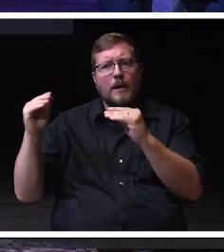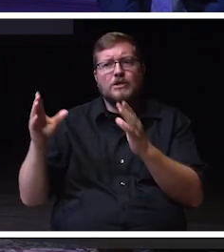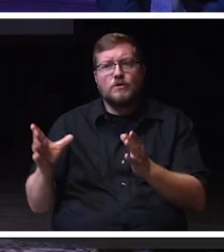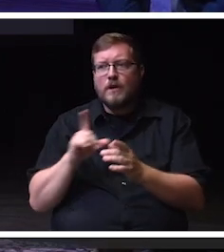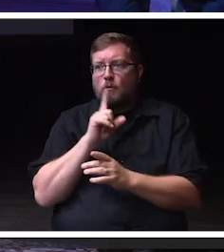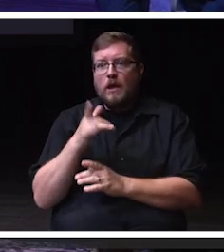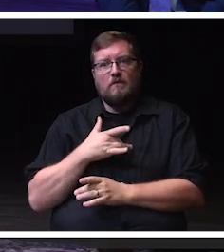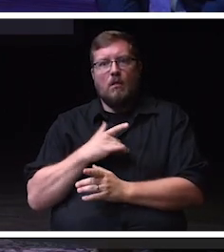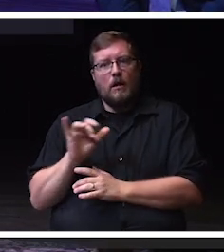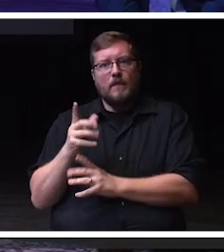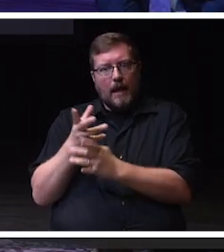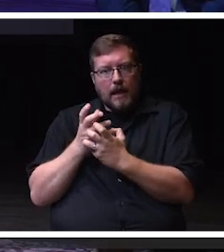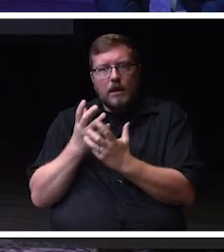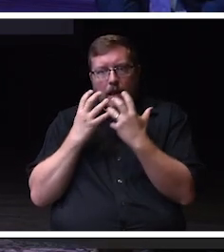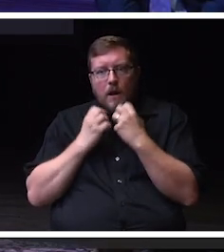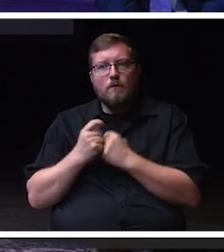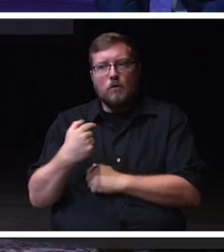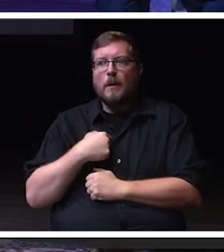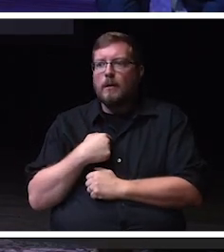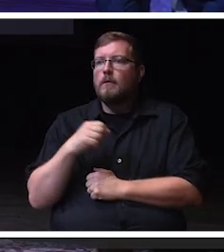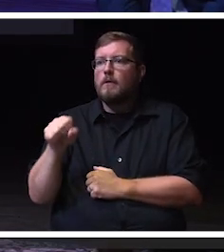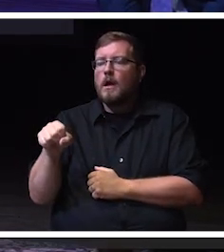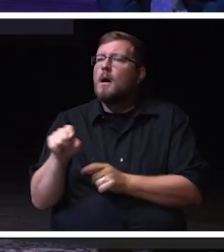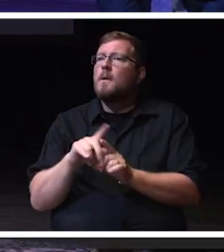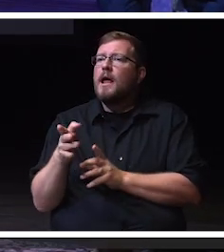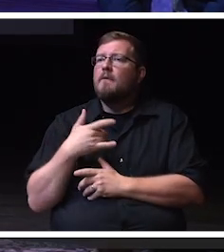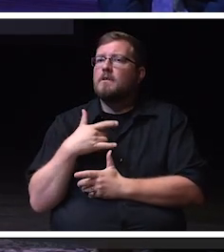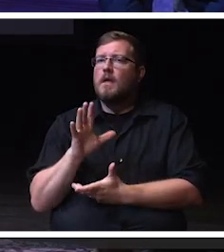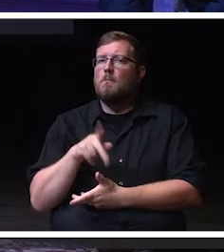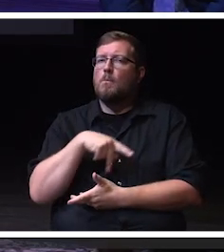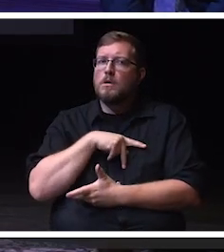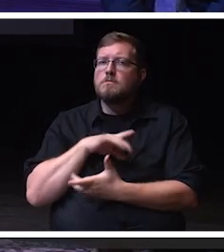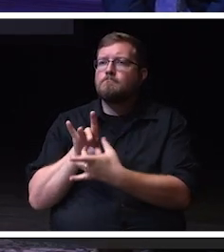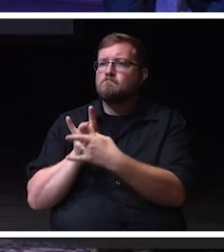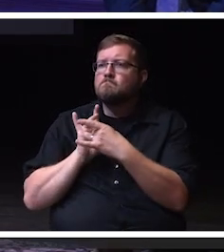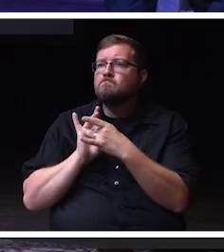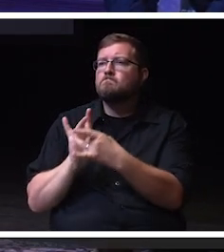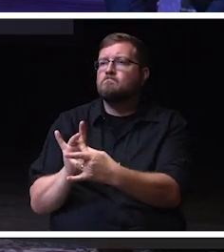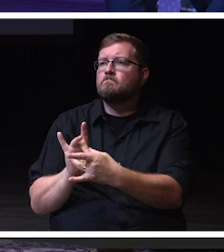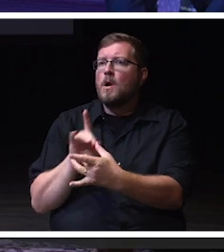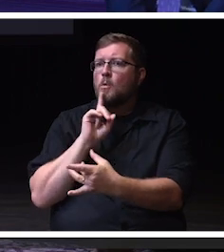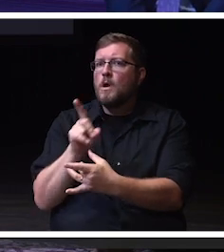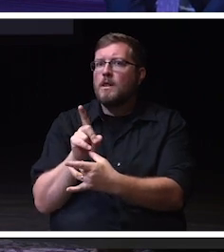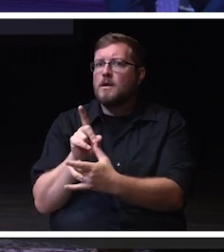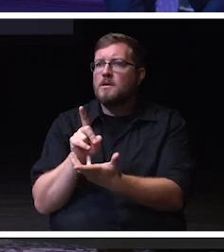But just having that personal connection really just makes us want to learn more.